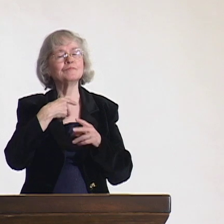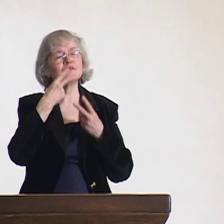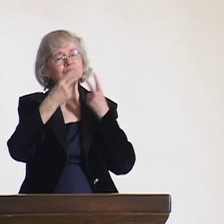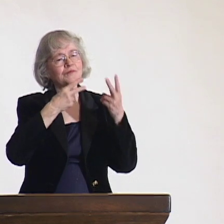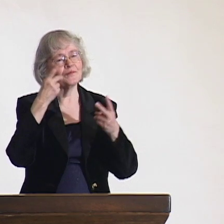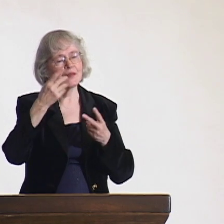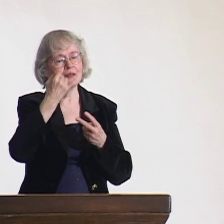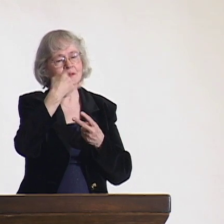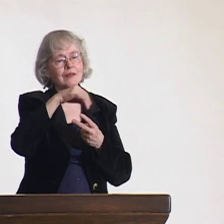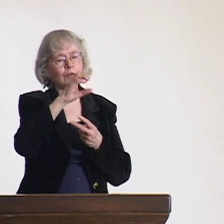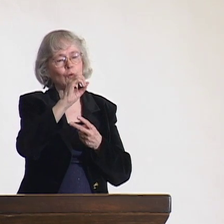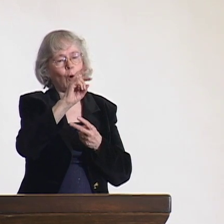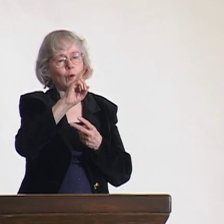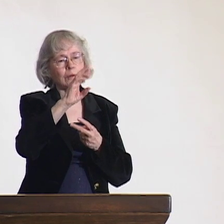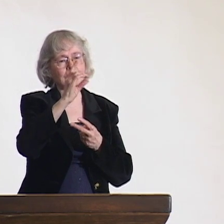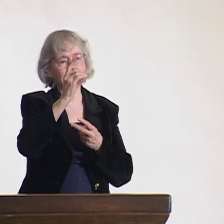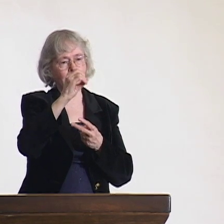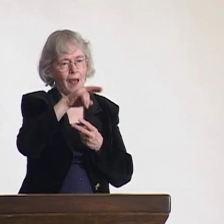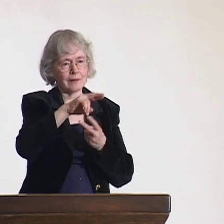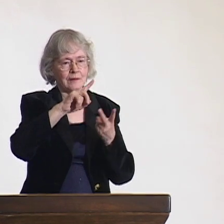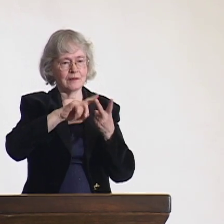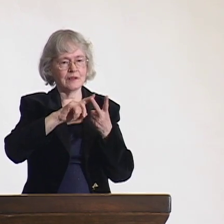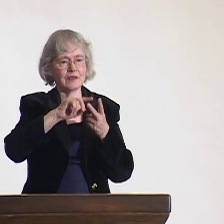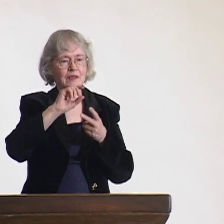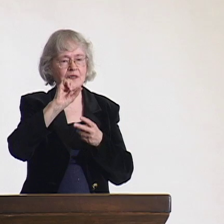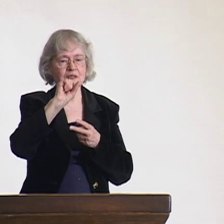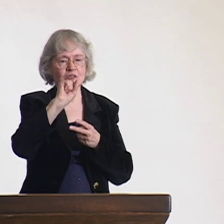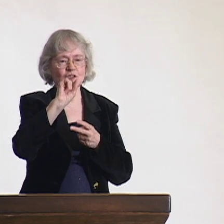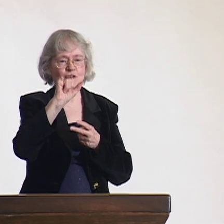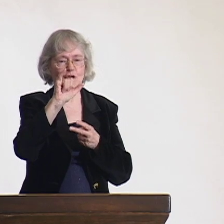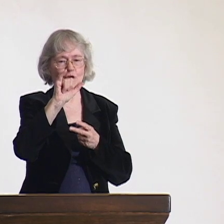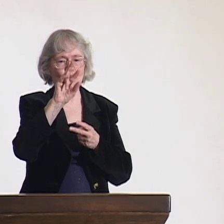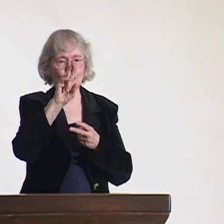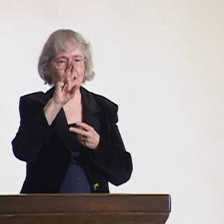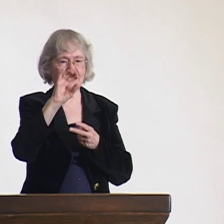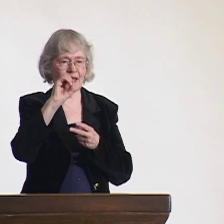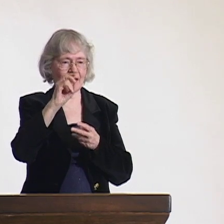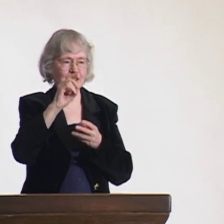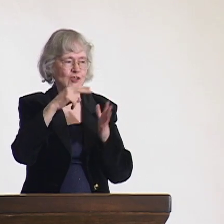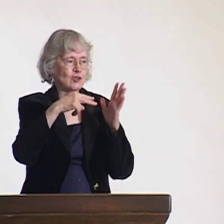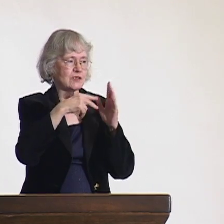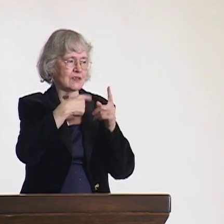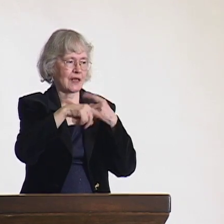I visited Deaf clubs, one in Jordan and one in Syria.